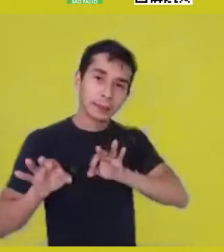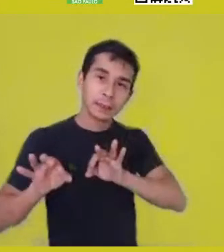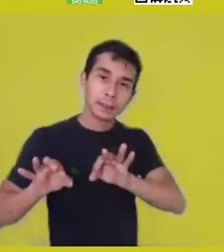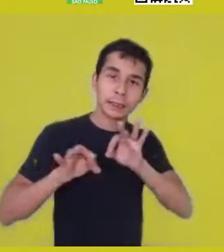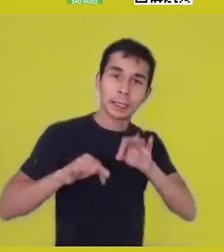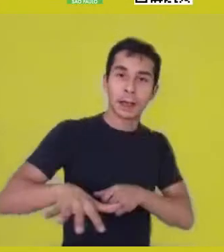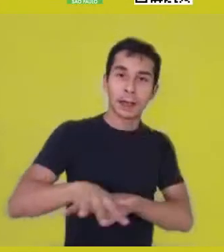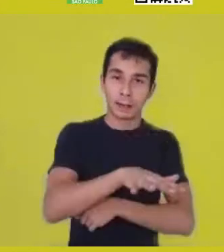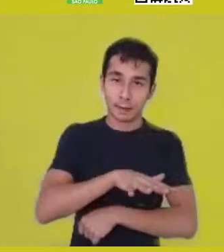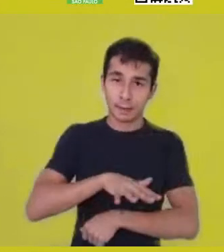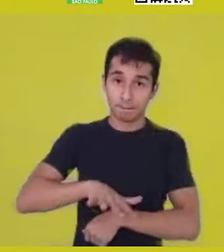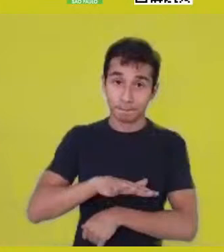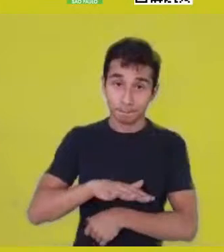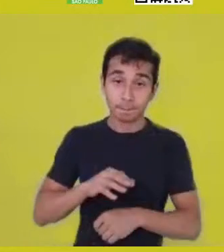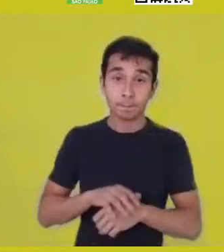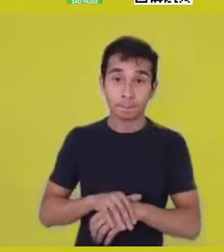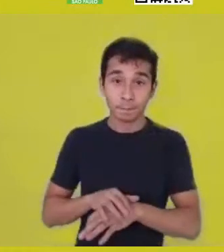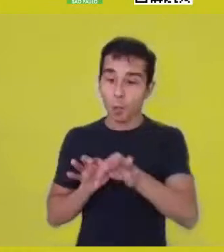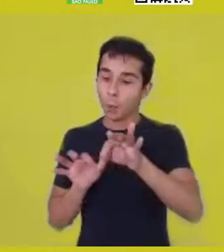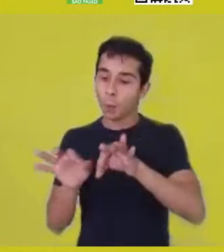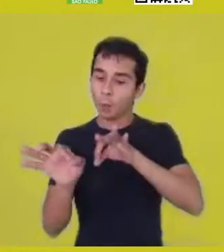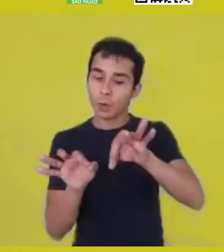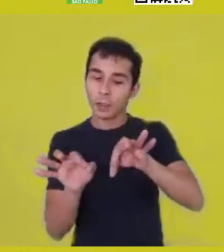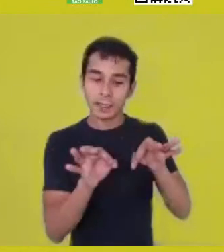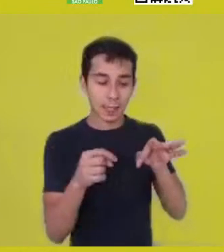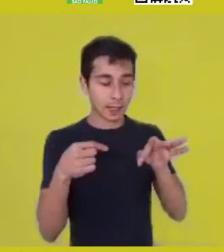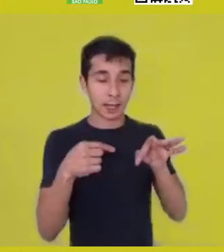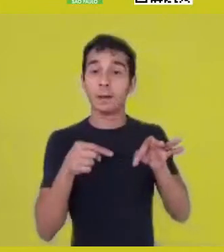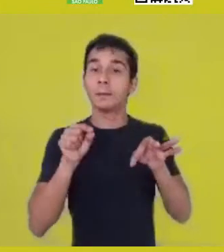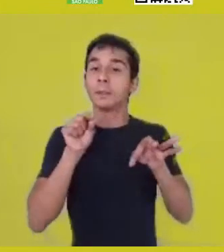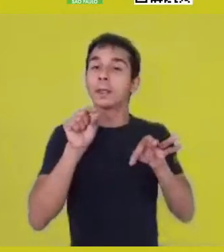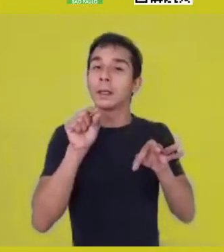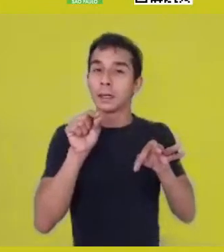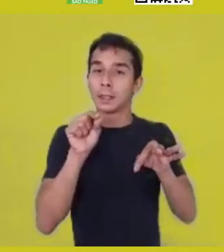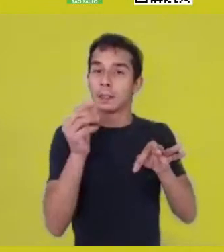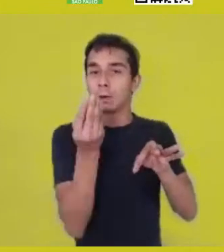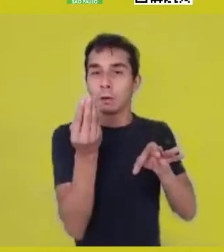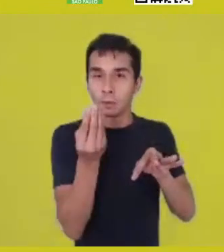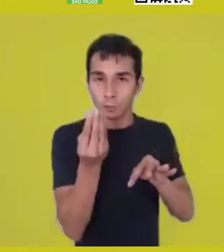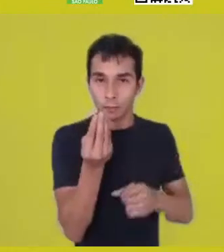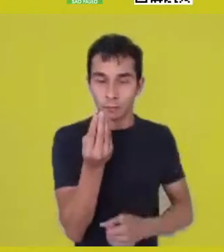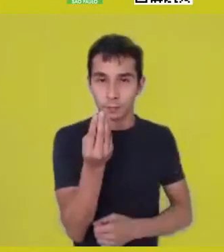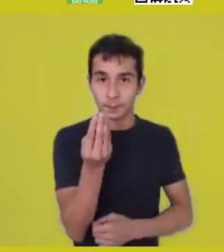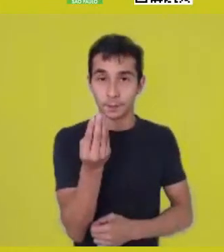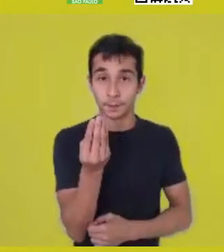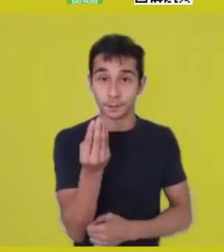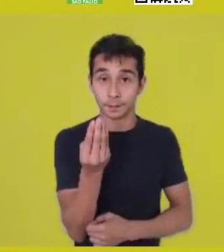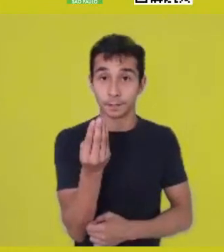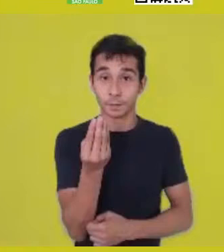is this world concept.